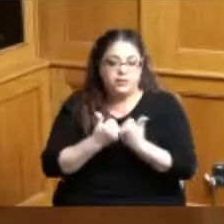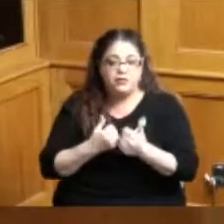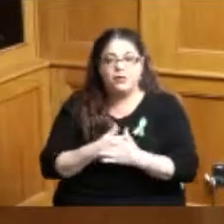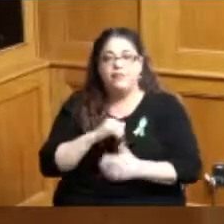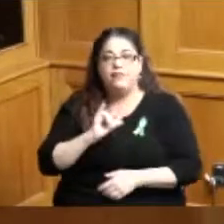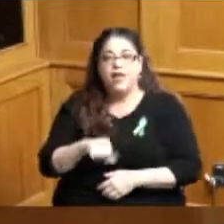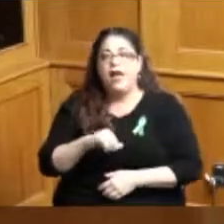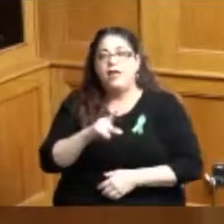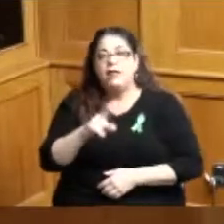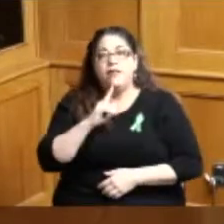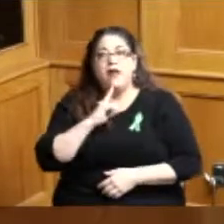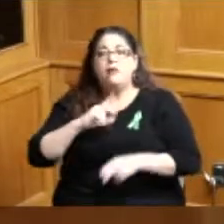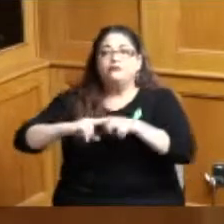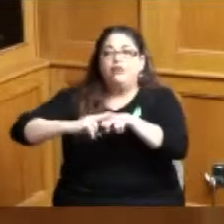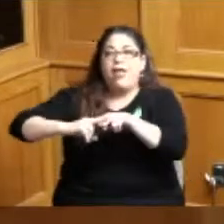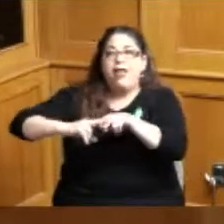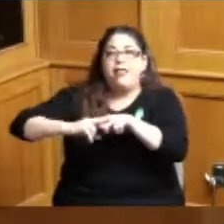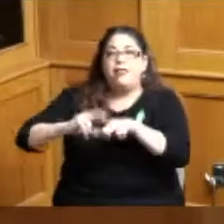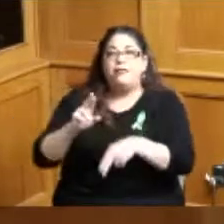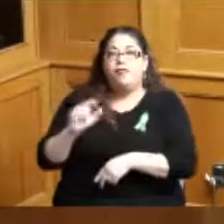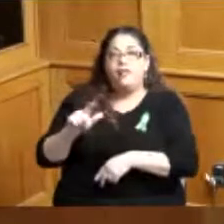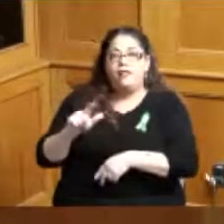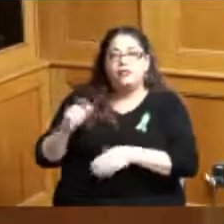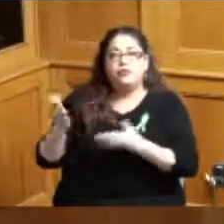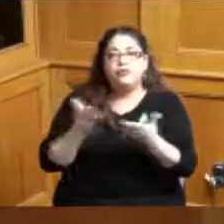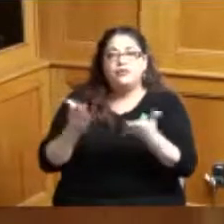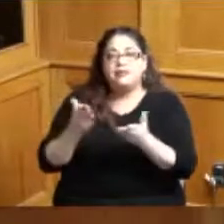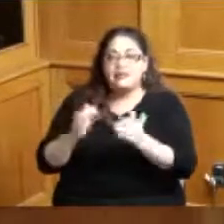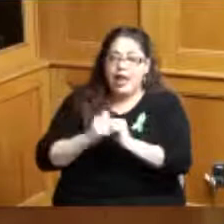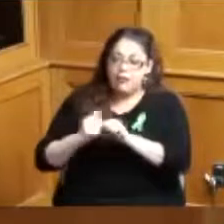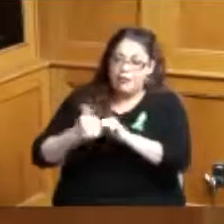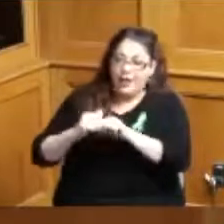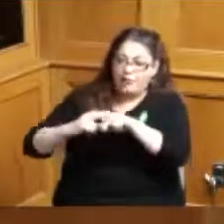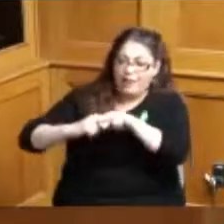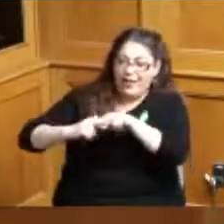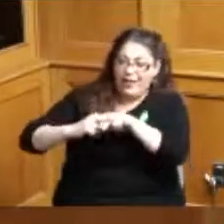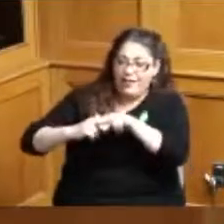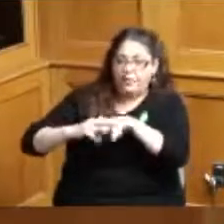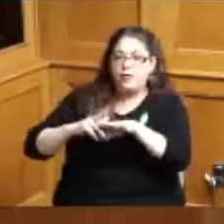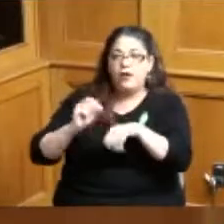and they're looking at different solutions of how to make that travel on the water a little